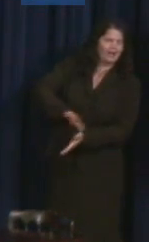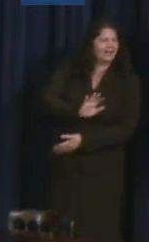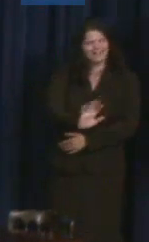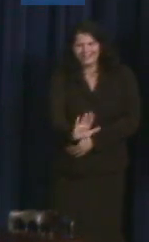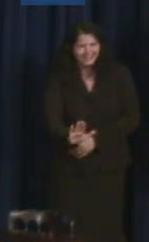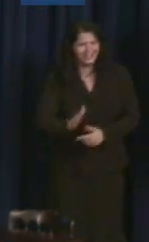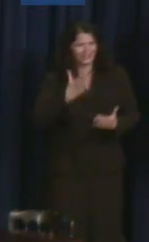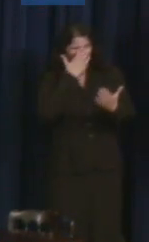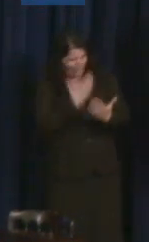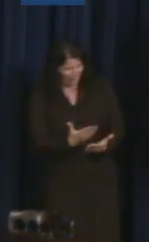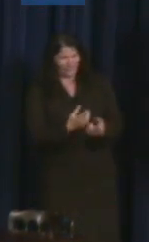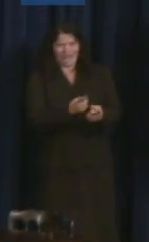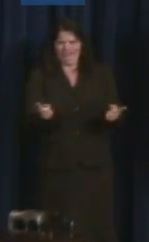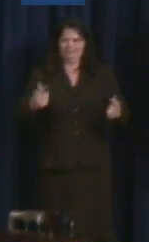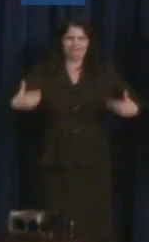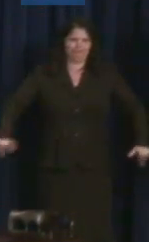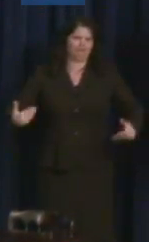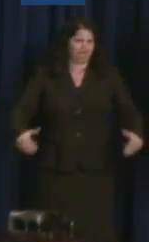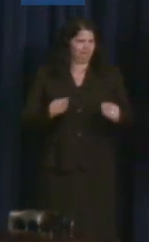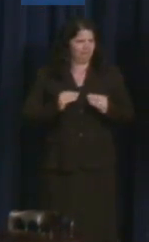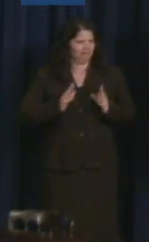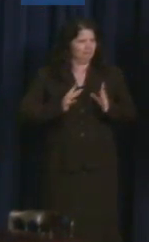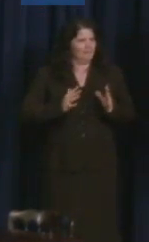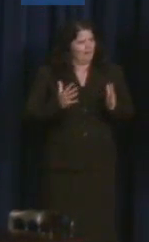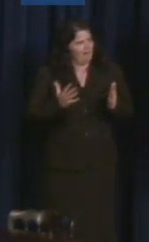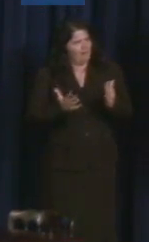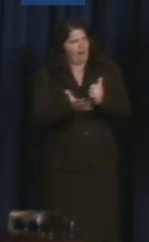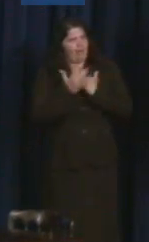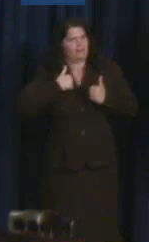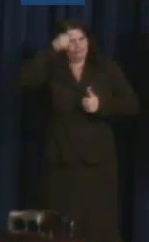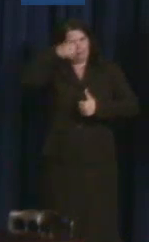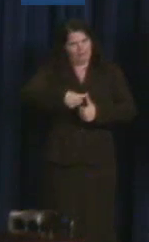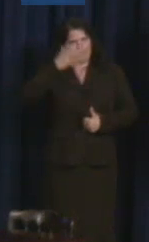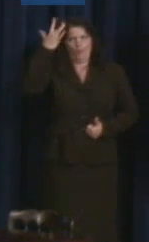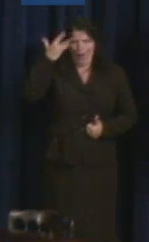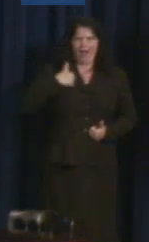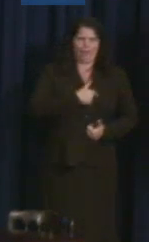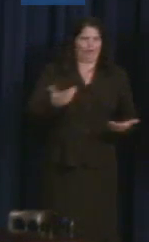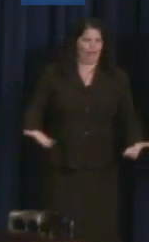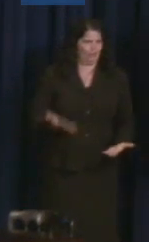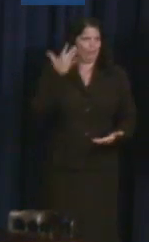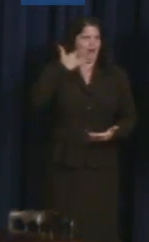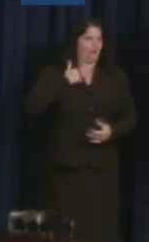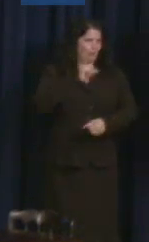all of you. You're a constant reminder of why we work so hard, on whose behalf we're fighting.